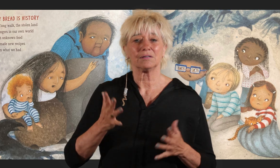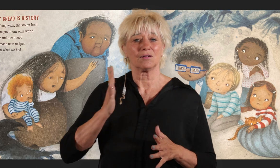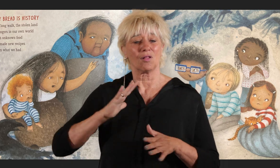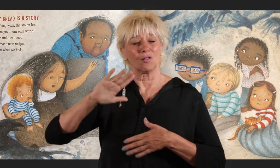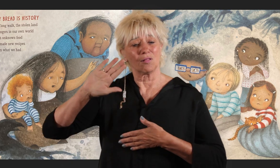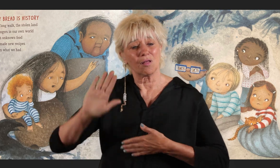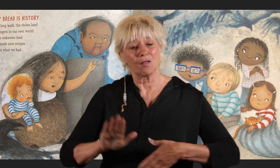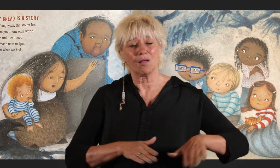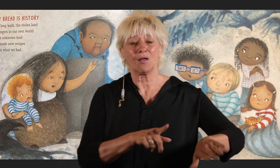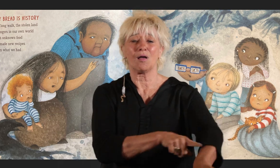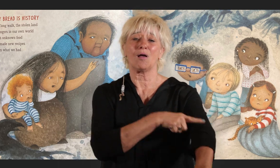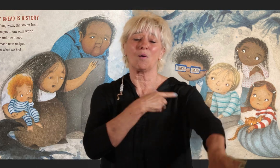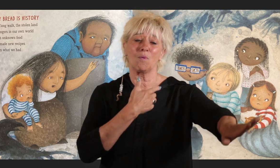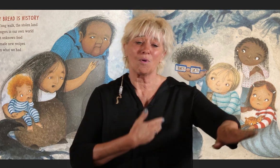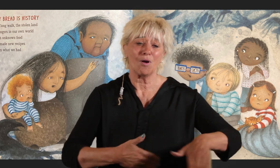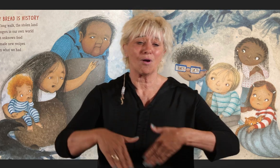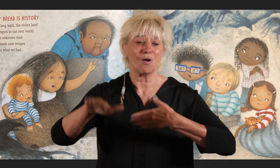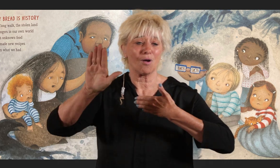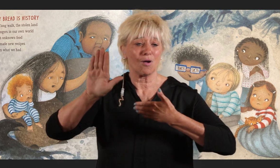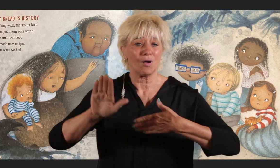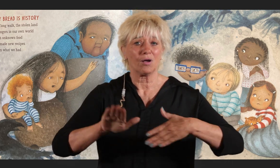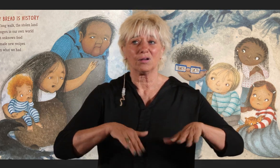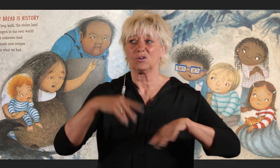The long walk